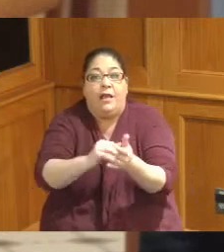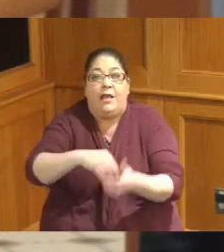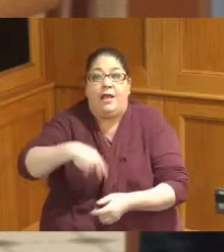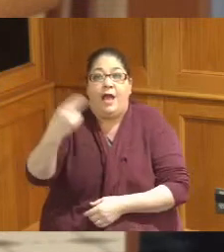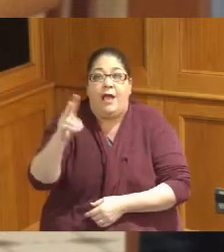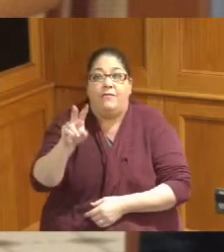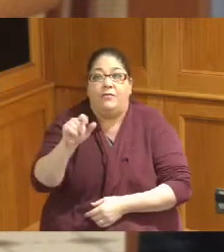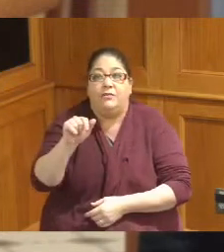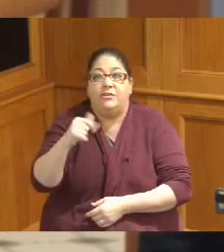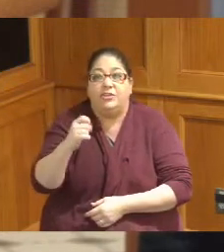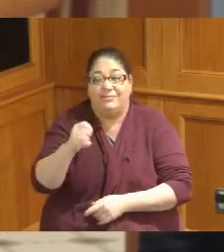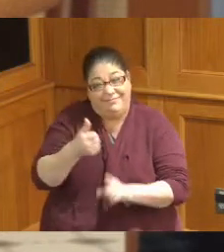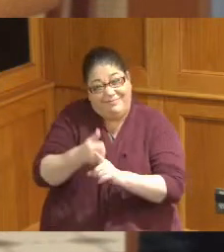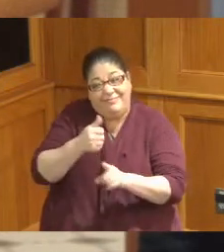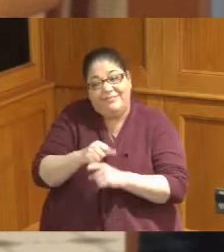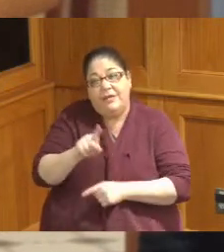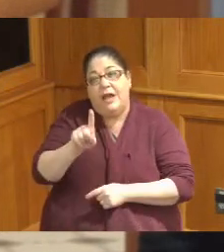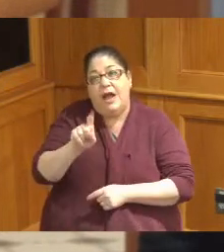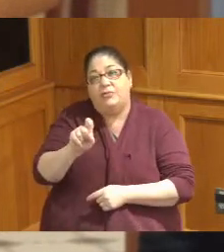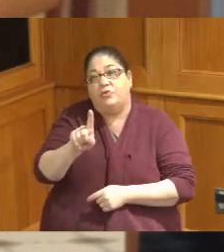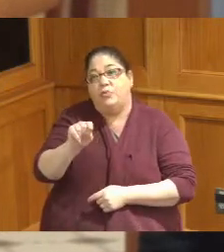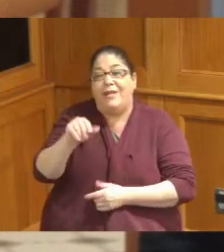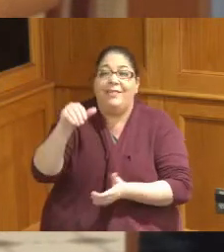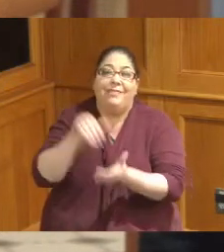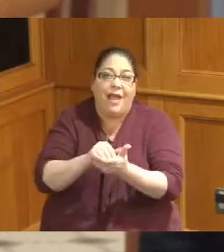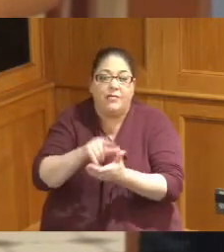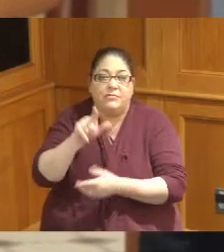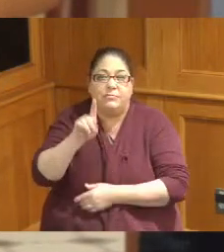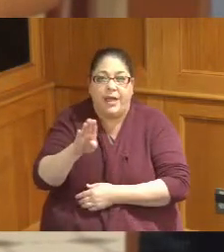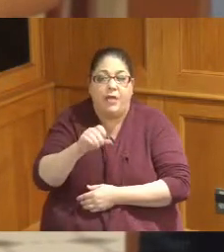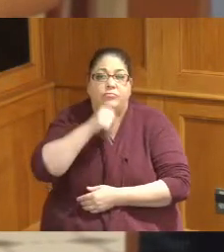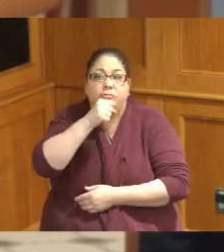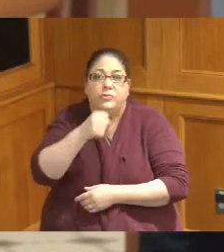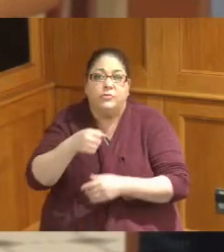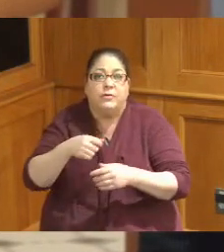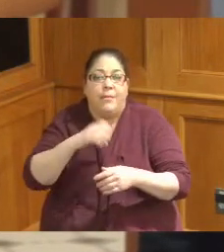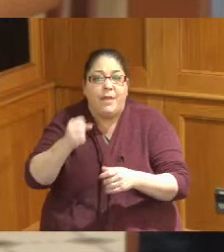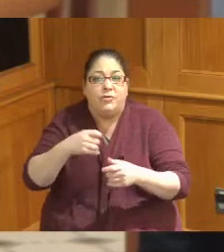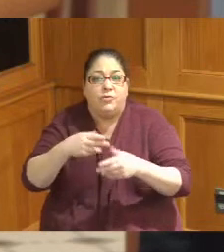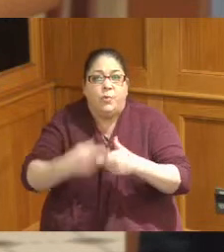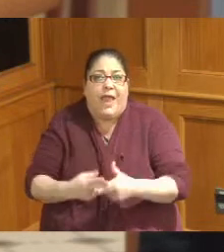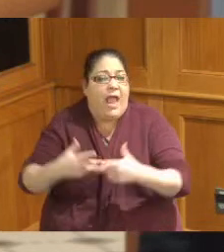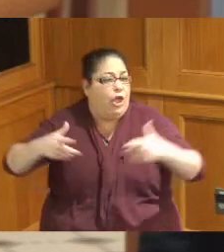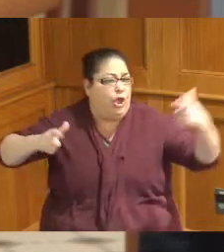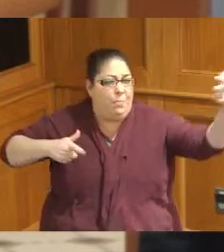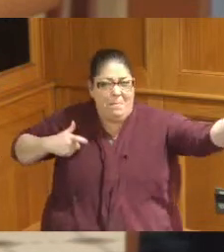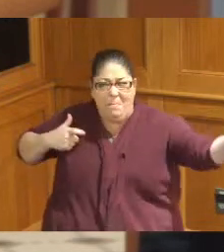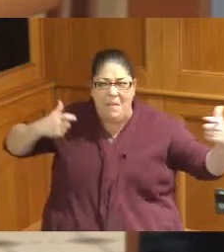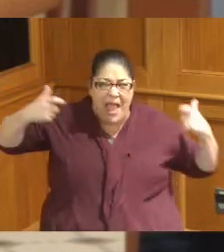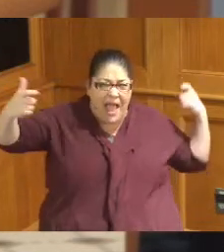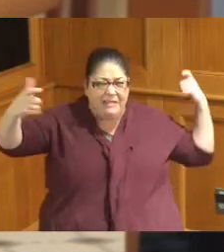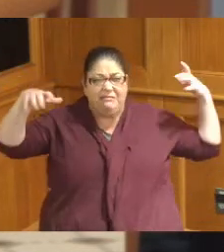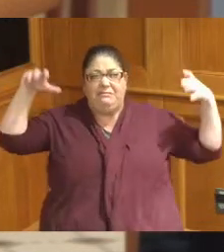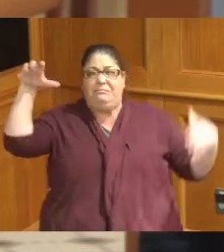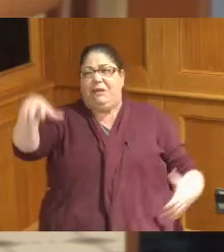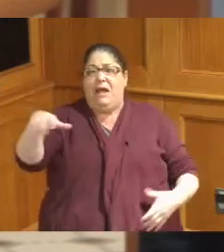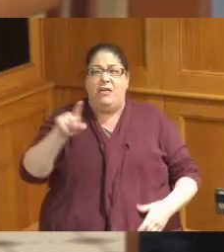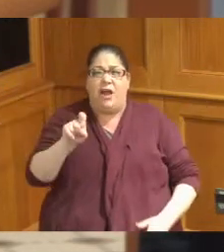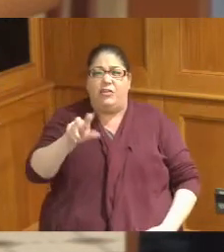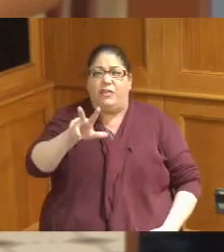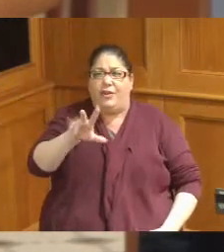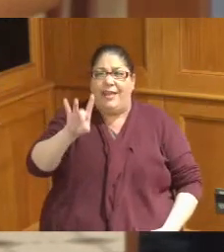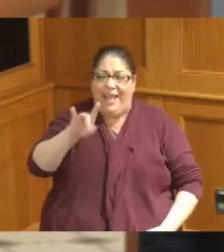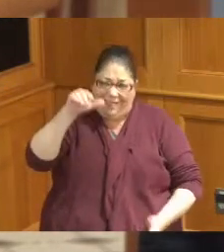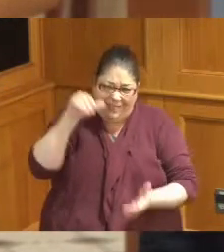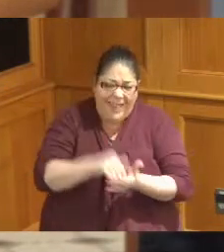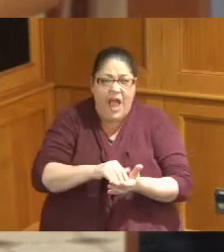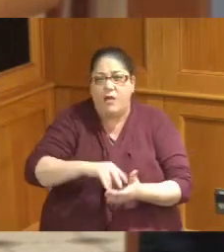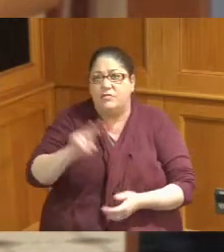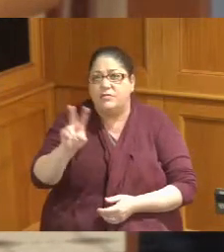120 pounds or 120,000 pounds so these things are massive it's 138,000 volts coming into it and then